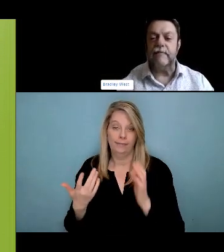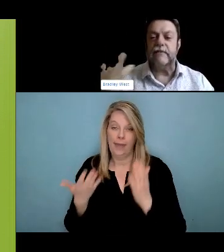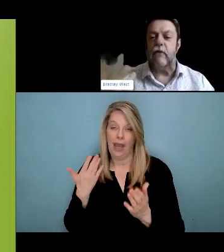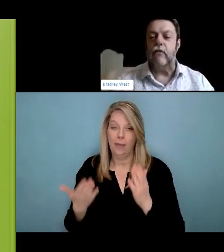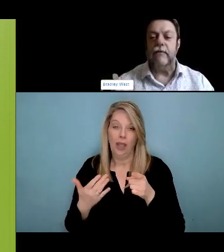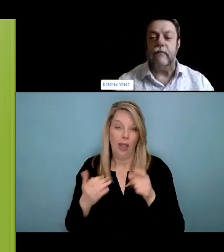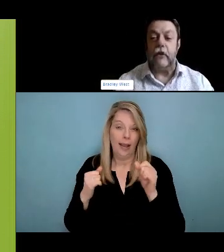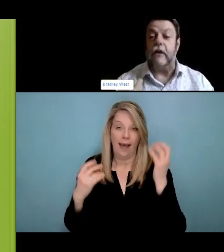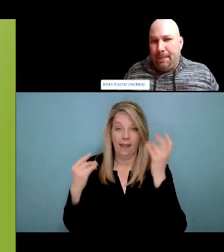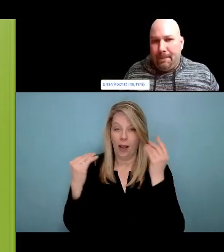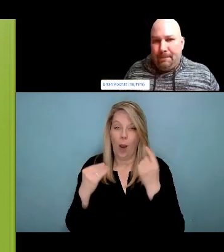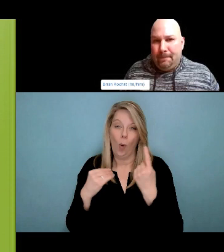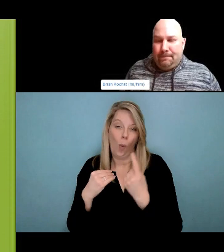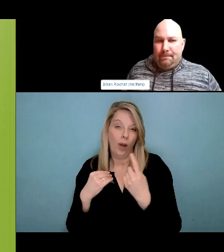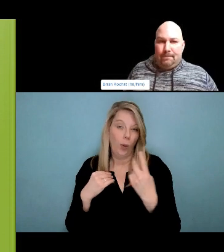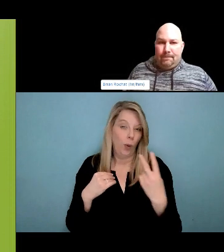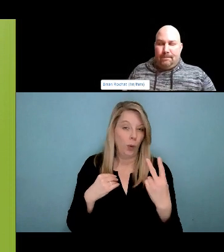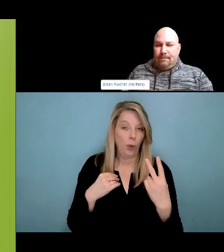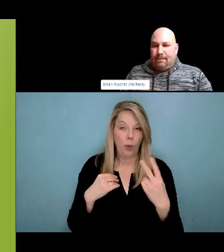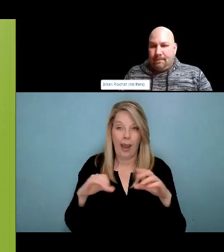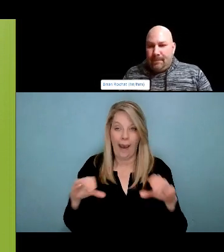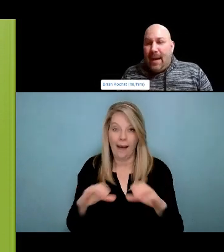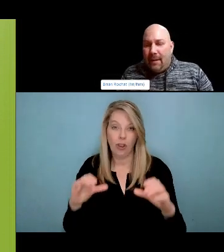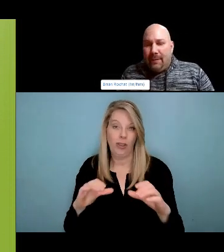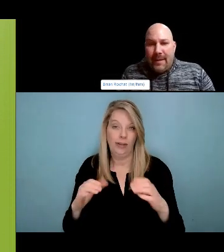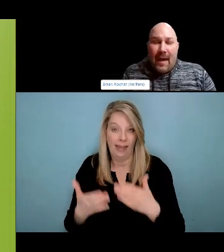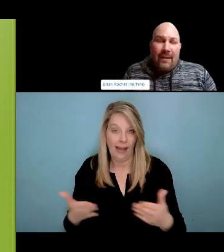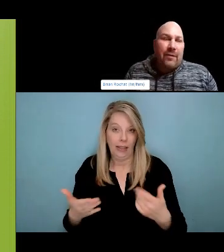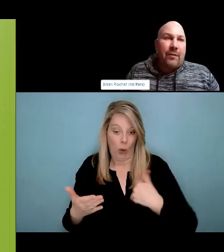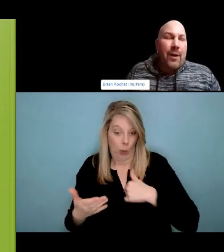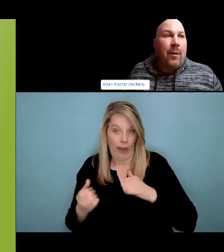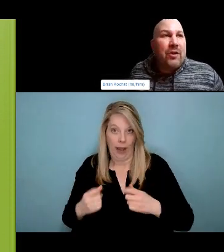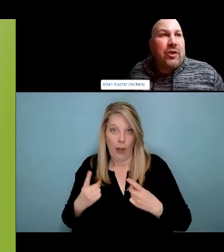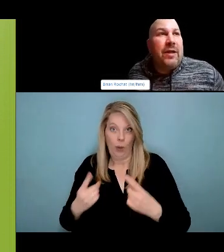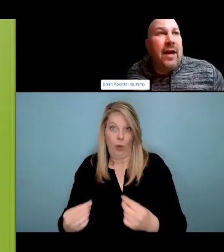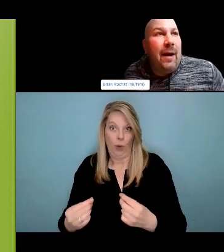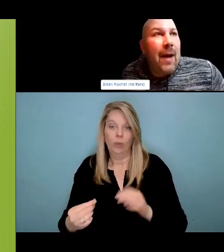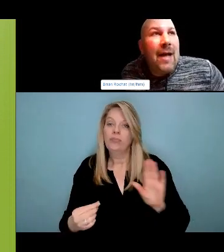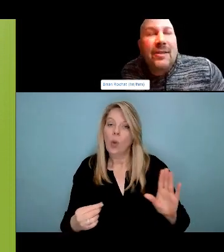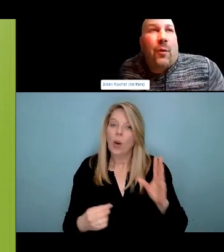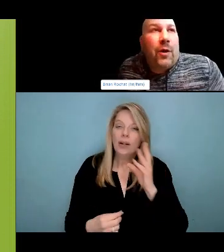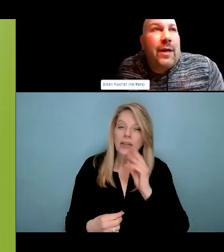So in addition to being able to inject your drugs there, you can also smoke your drugs,